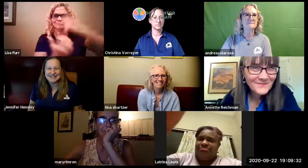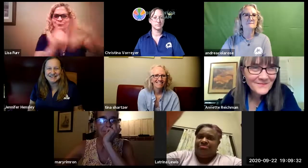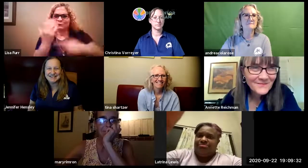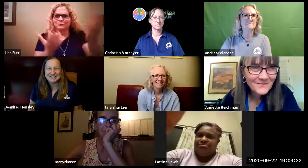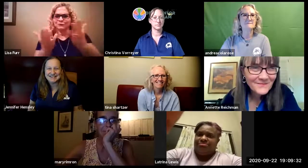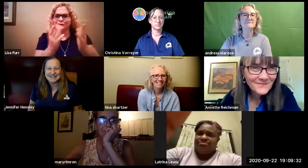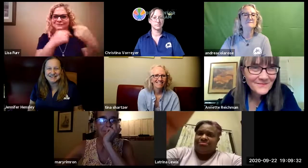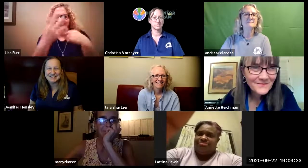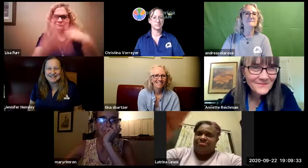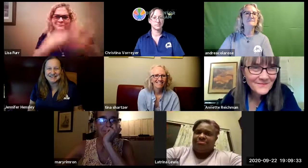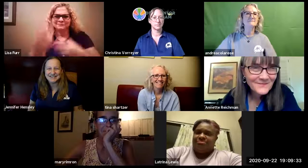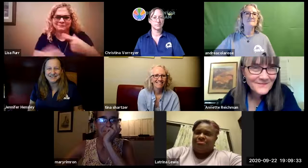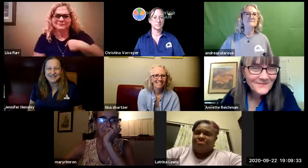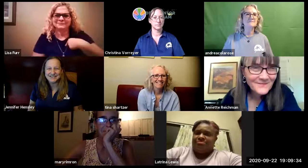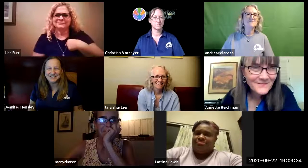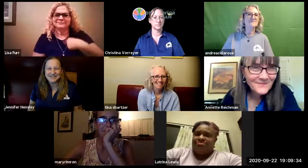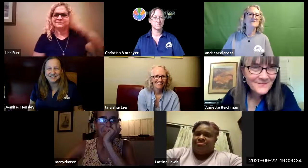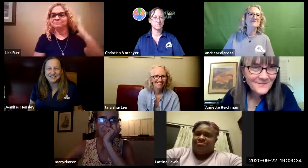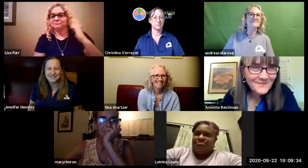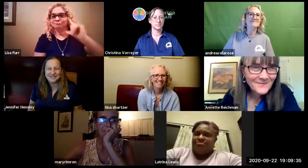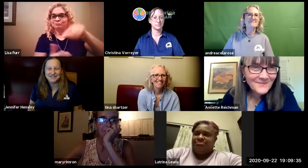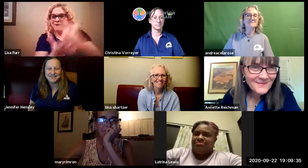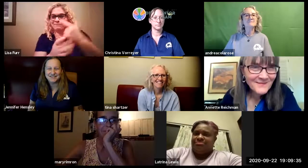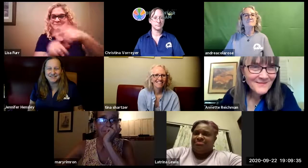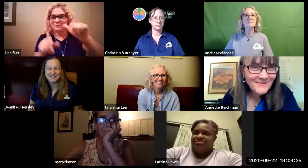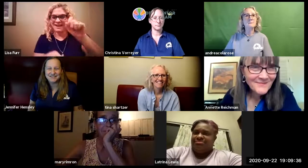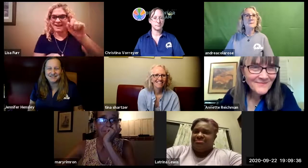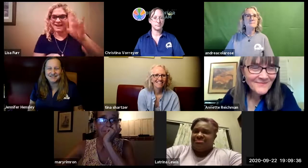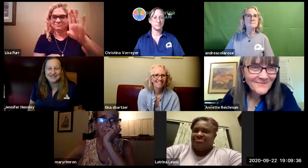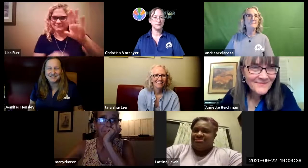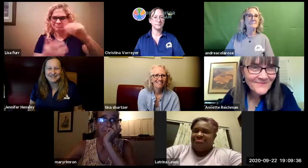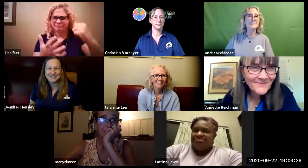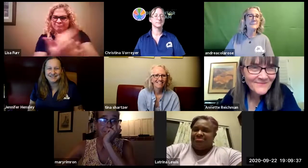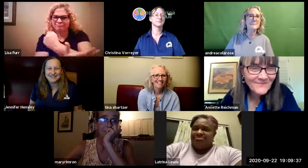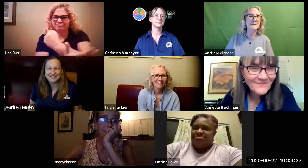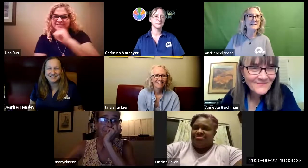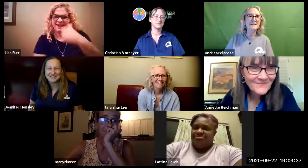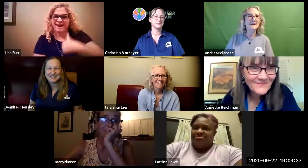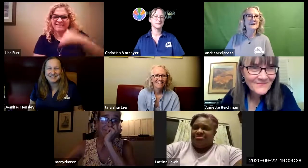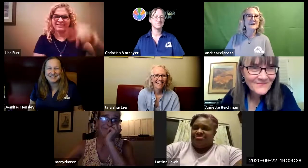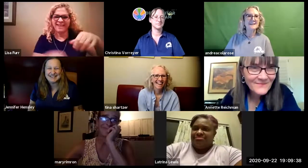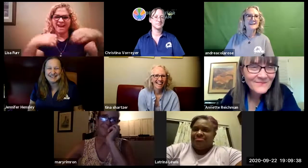this very valuable information i've been very impressed with your programs and